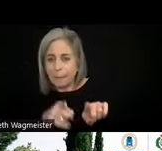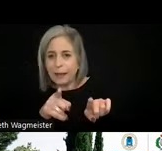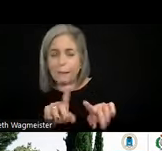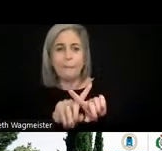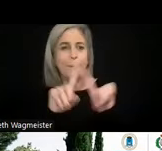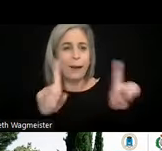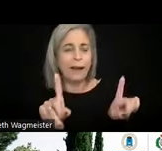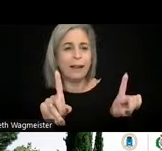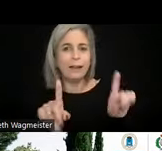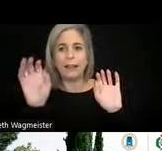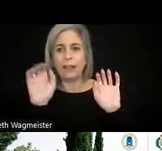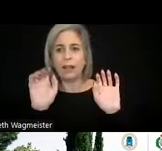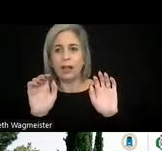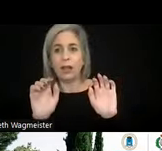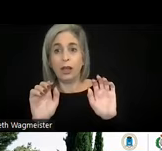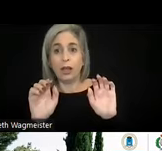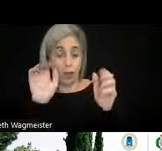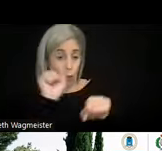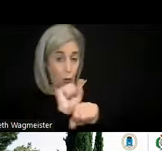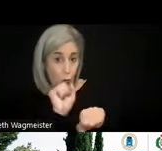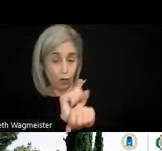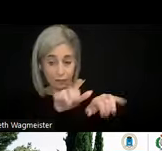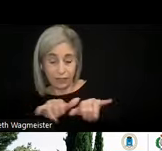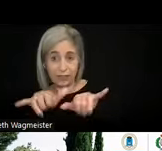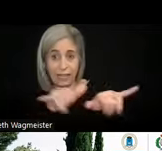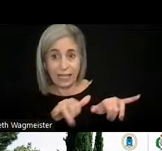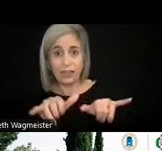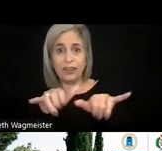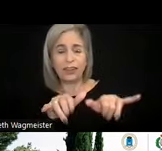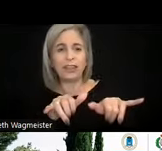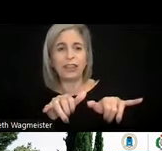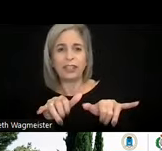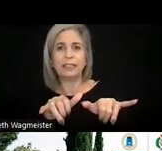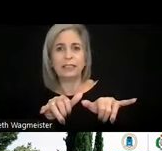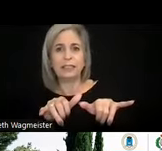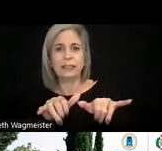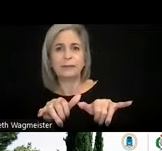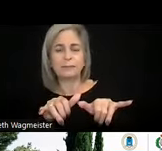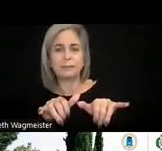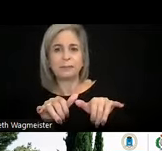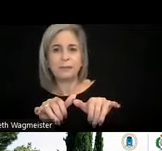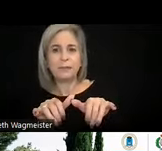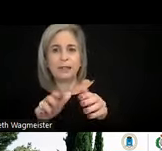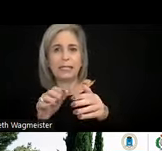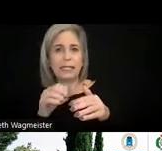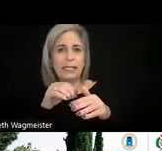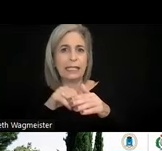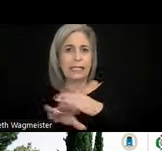writing work of the standard was made in European Telecommunication Standardisation Institute. They